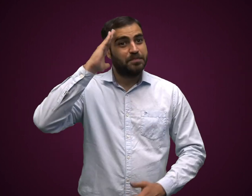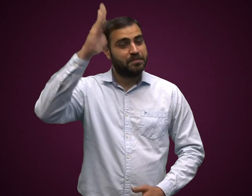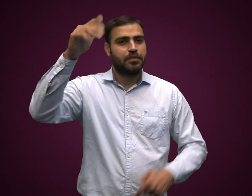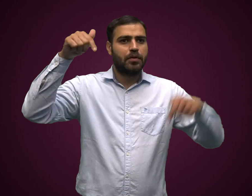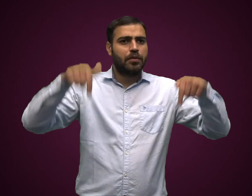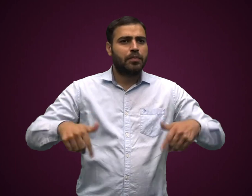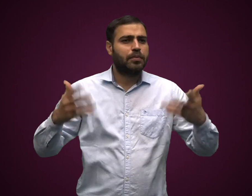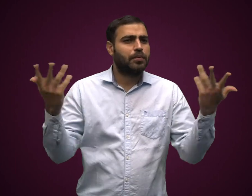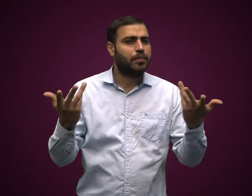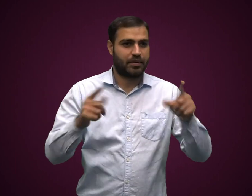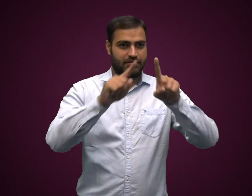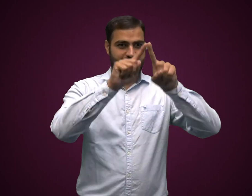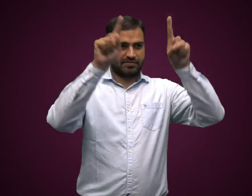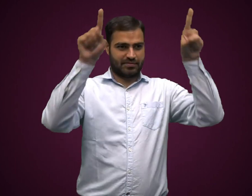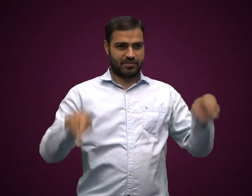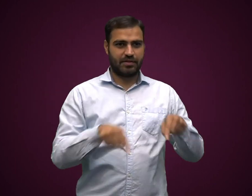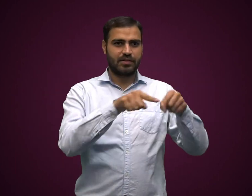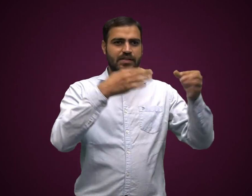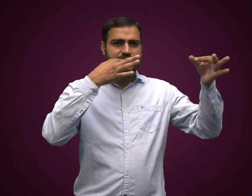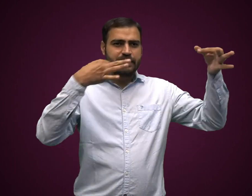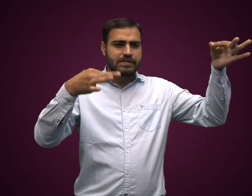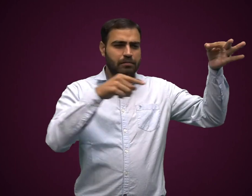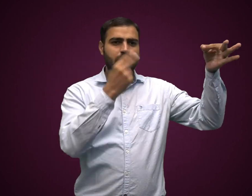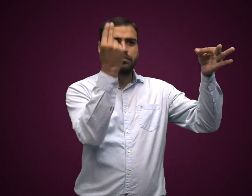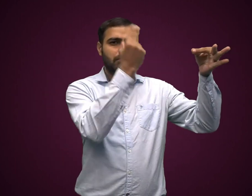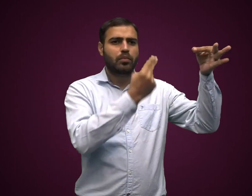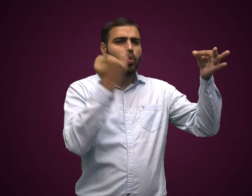Hello everyone! Today we are going to make a unique painting.